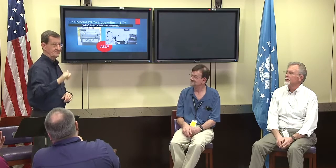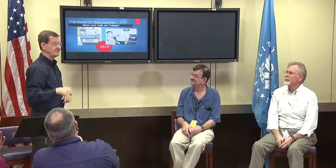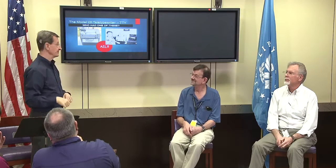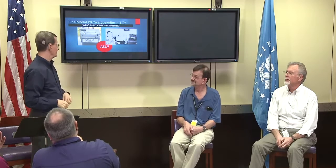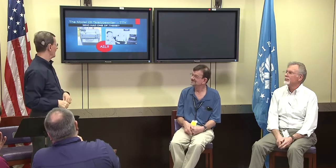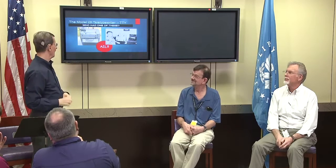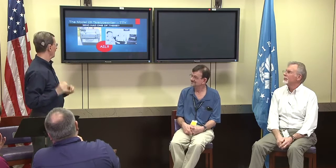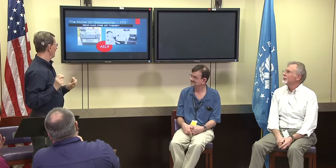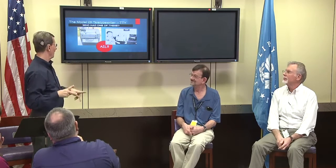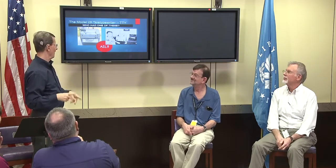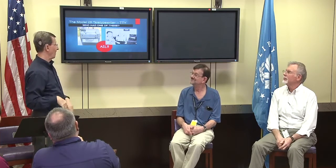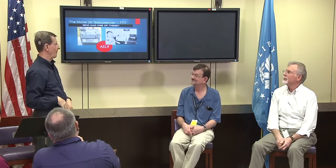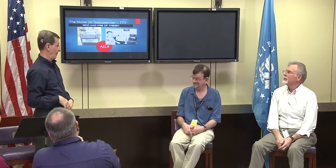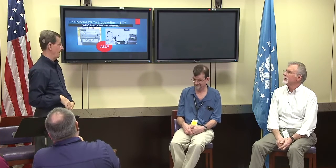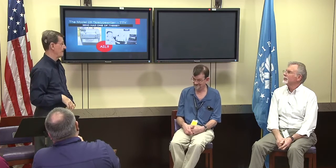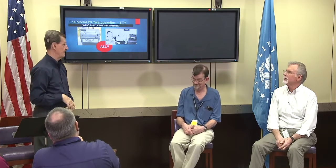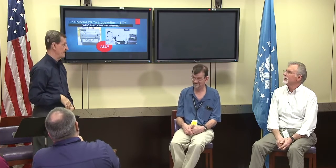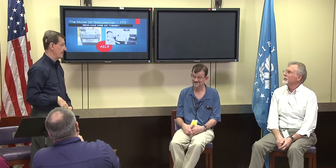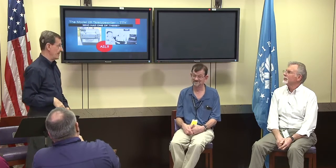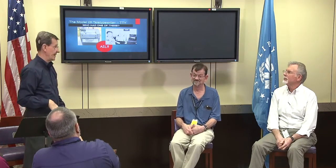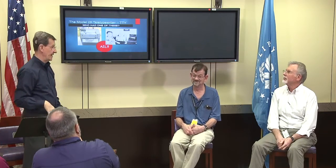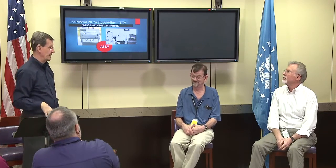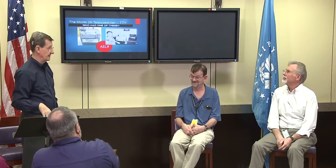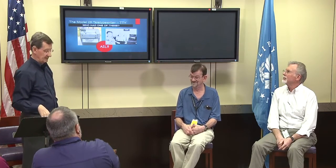it was a mainstream school, they still had one.